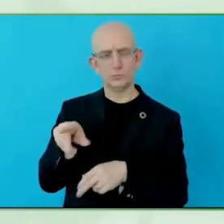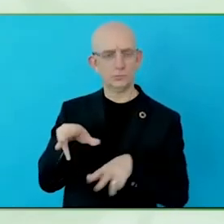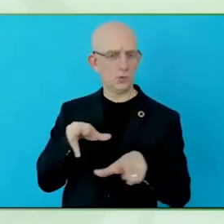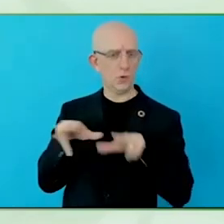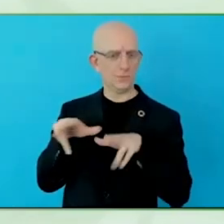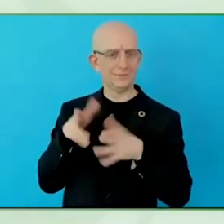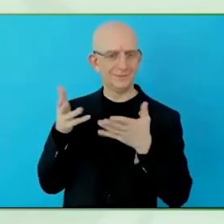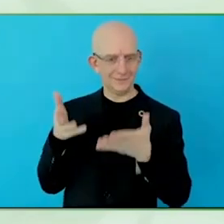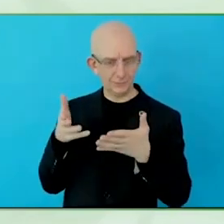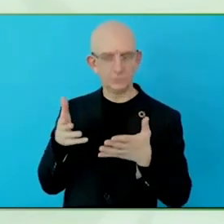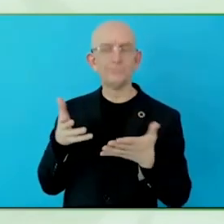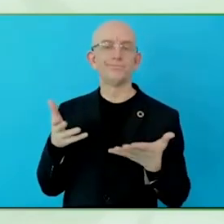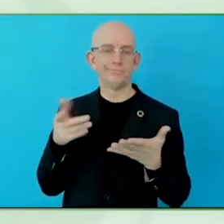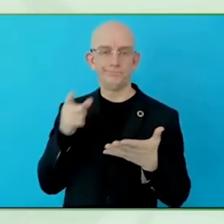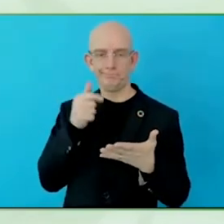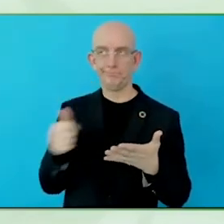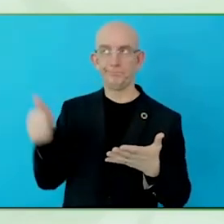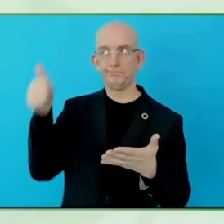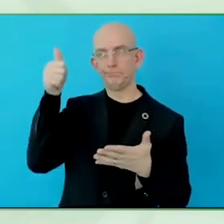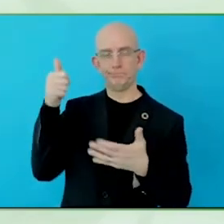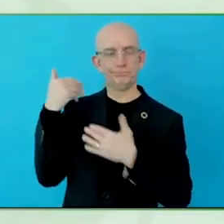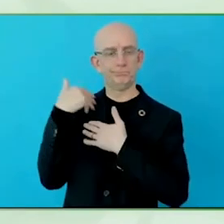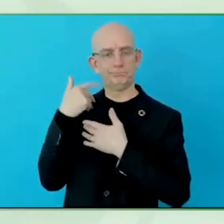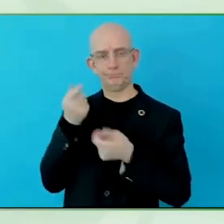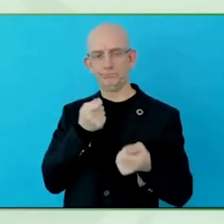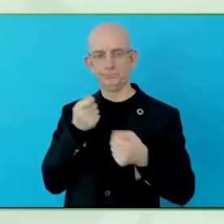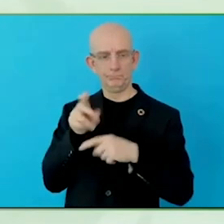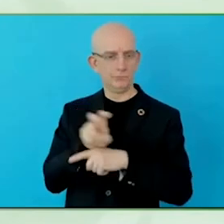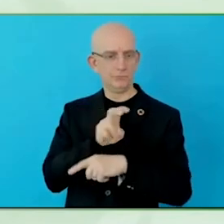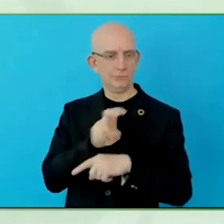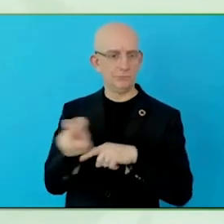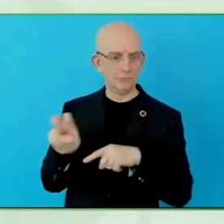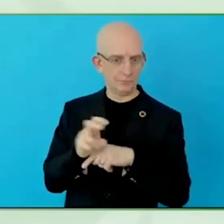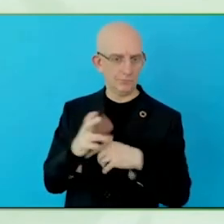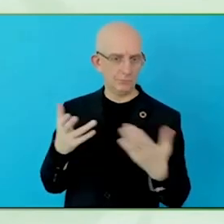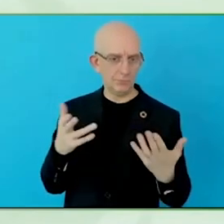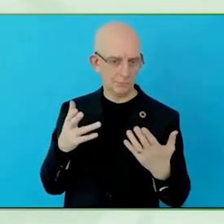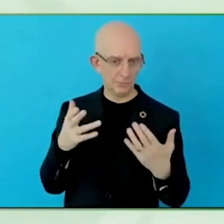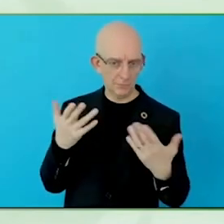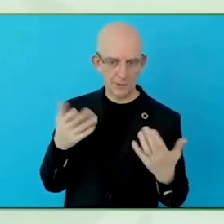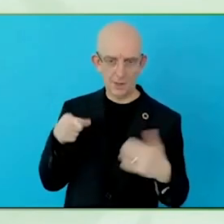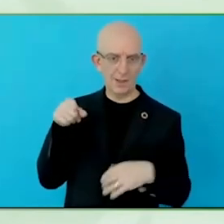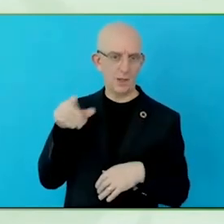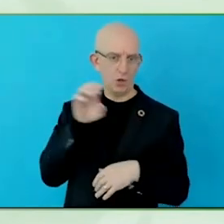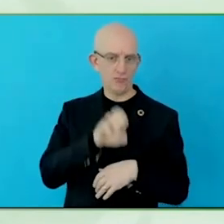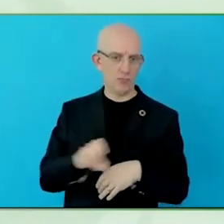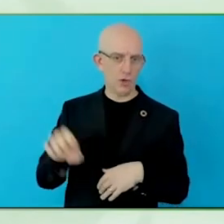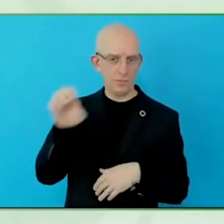It looms on the horizon, or is it an opportunity? To me, it is an opportunity.